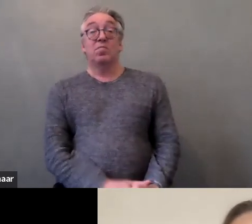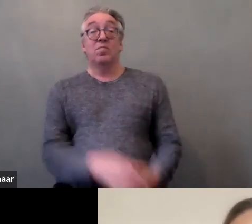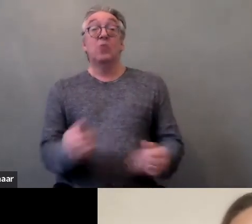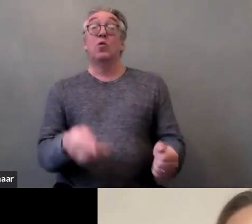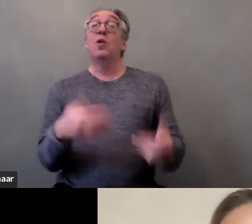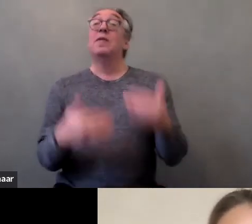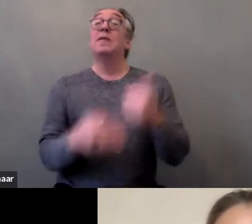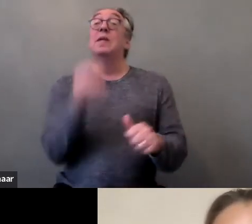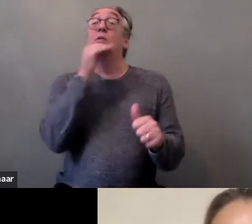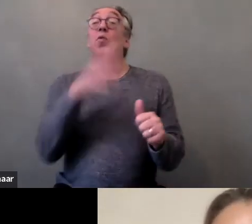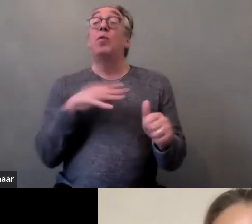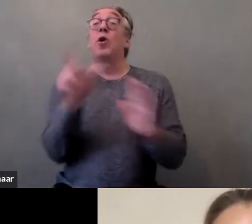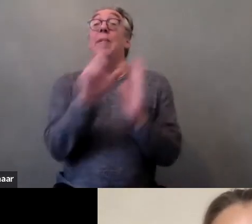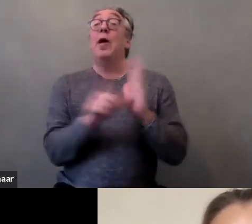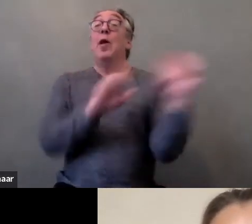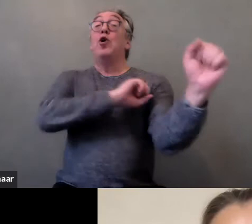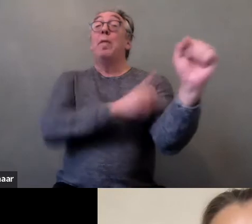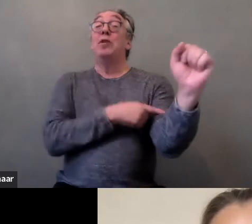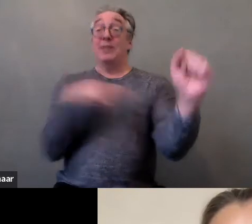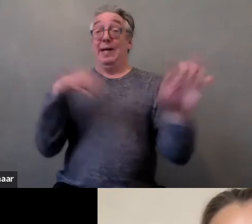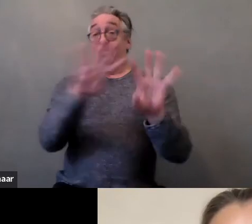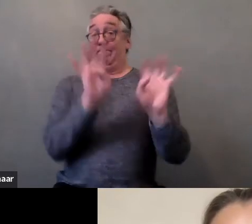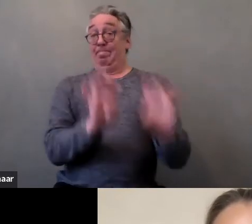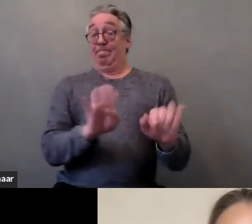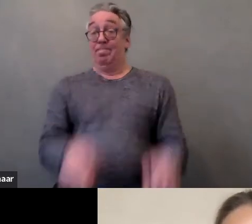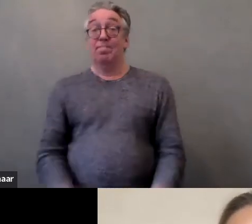Moreover, we highlight that women with disabilities experience